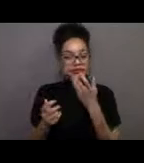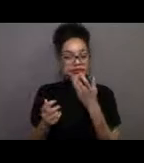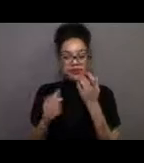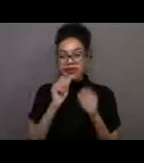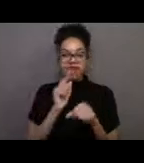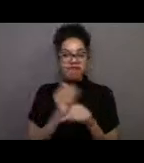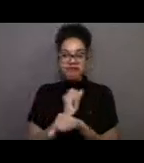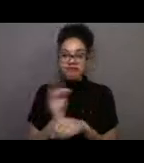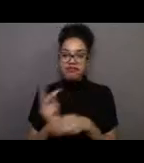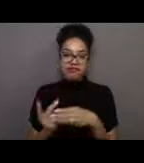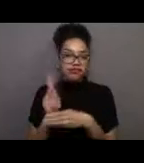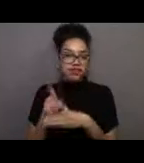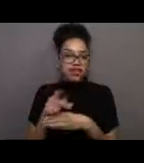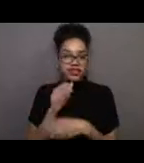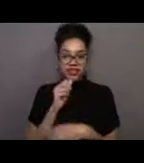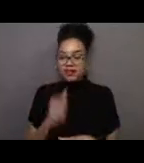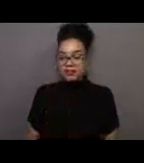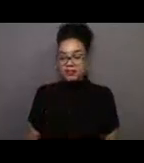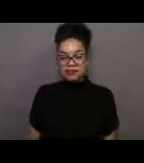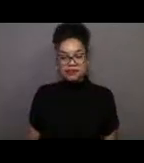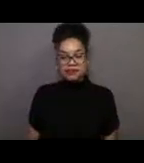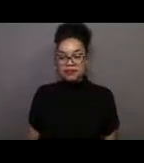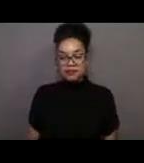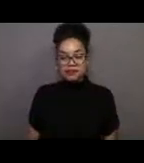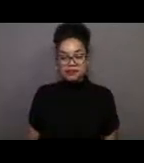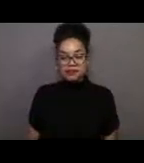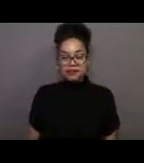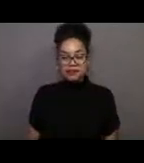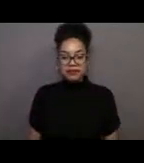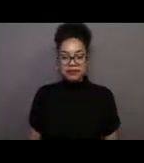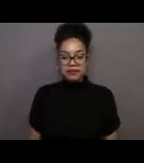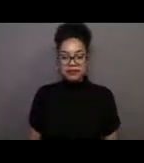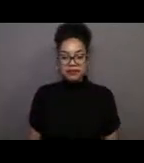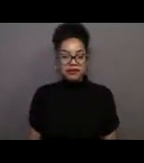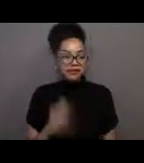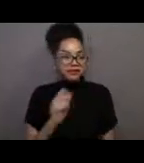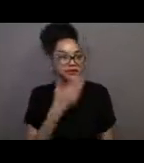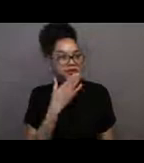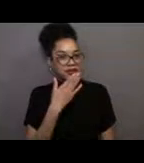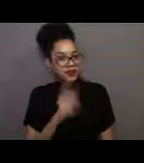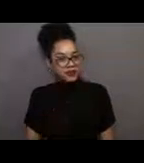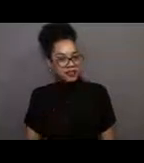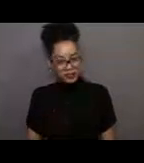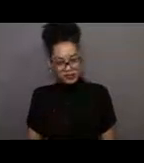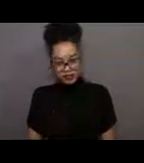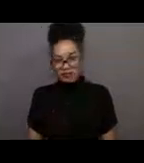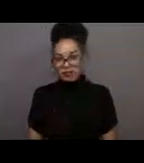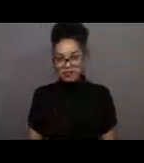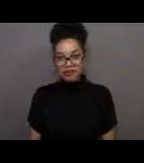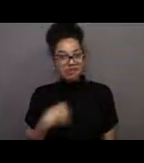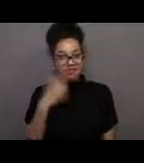in the sense that other things are. [Nicole] Yes. Well, that was a good question then. Even I thought I knew the answer